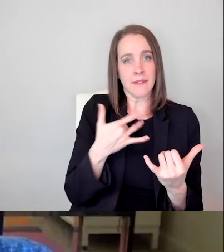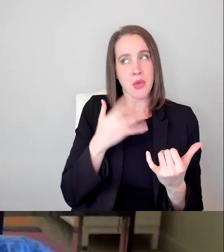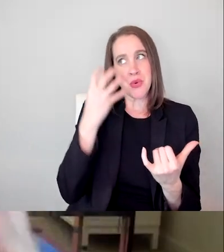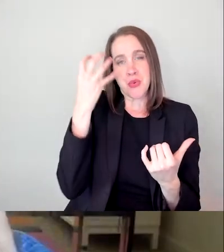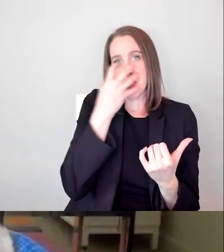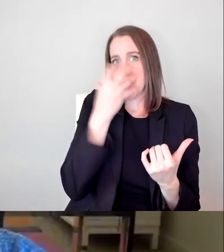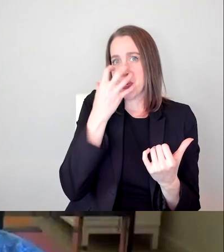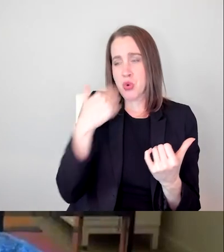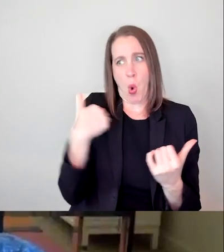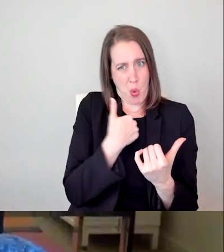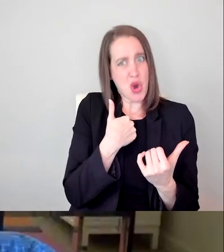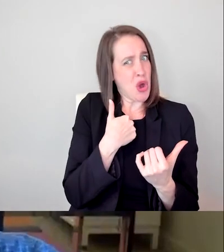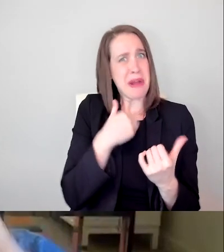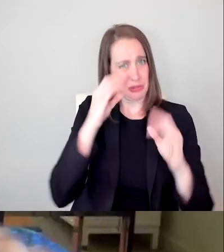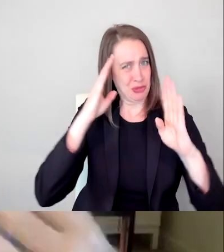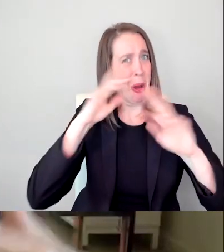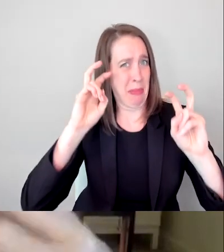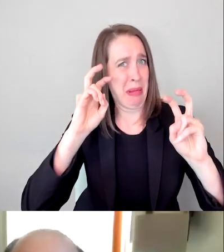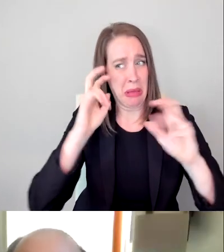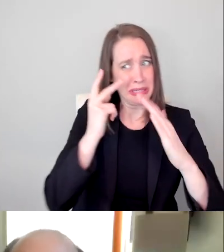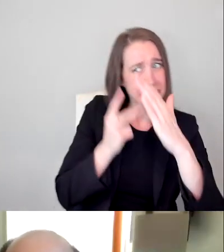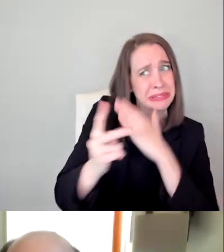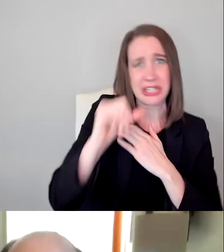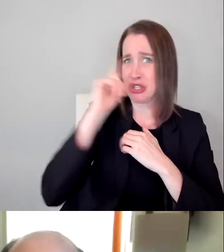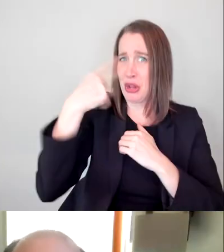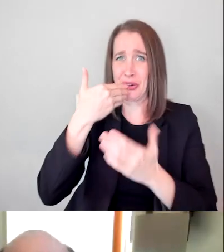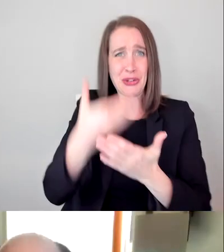So you are as you said, the voice of doom, but I think-- I'm the goddess of darkness, but what